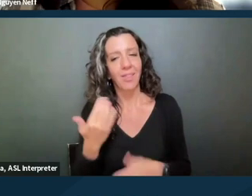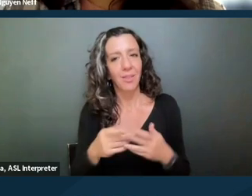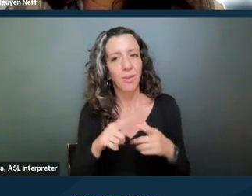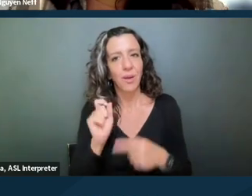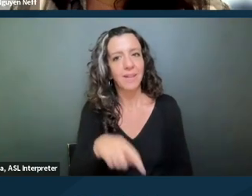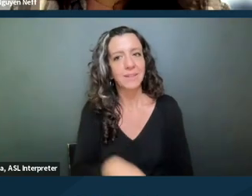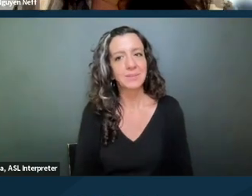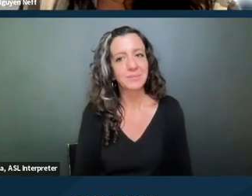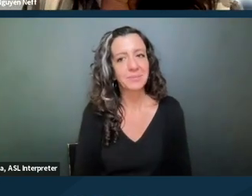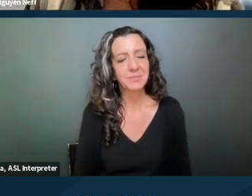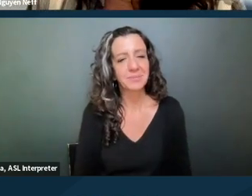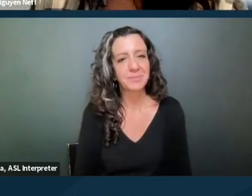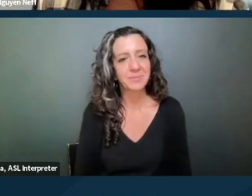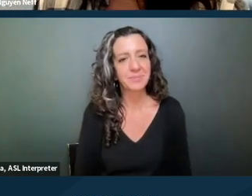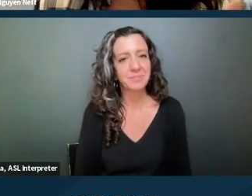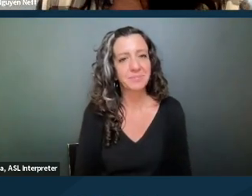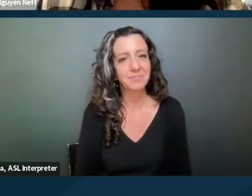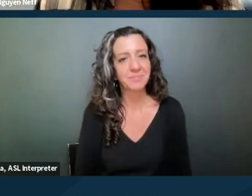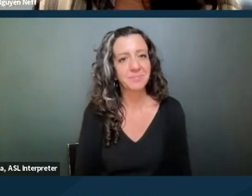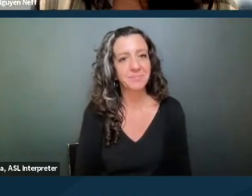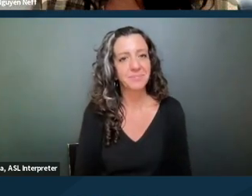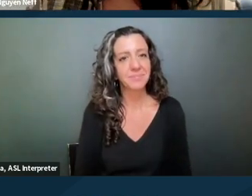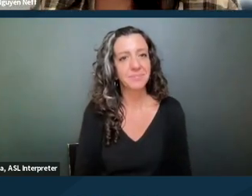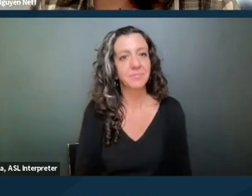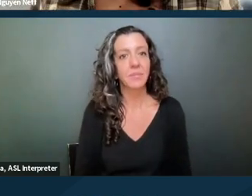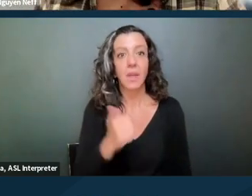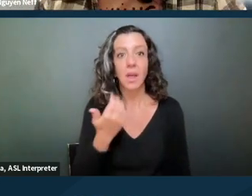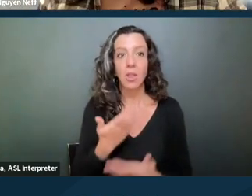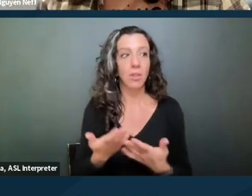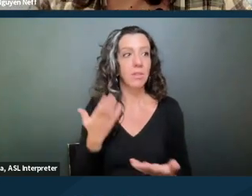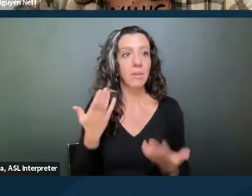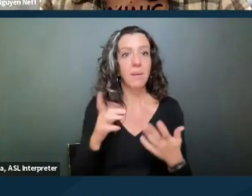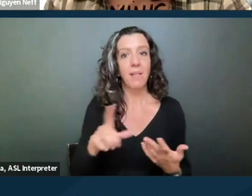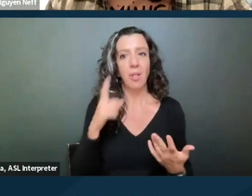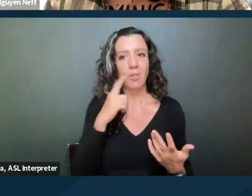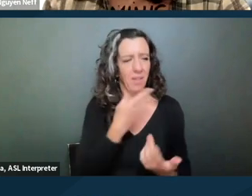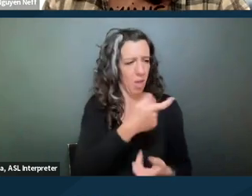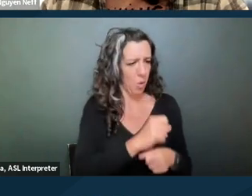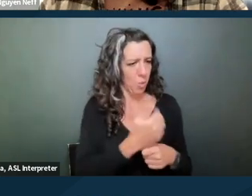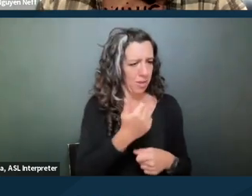And then the other thing too that the landlord might think is like, well you've been here for 10 years and you haven't had a problem,